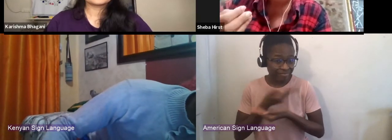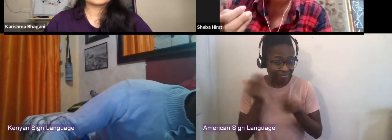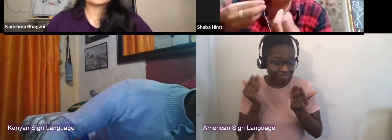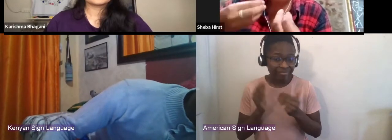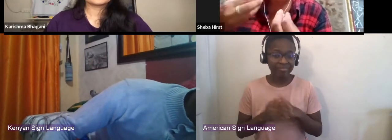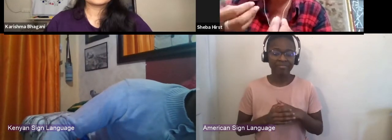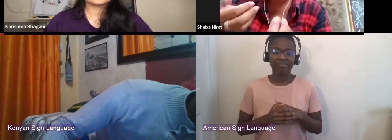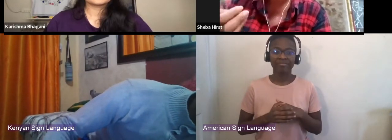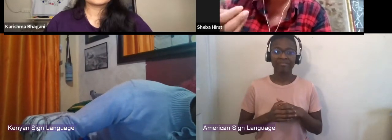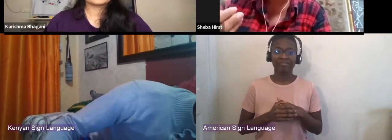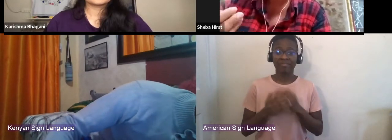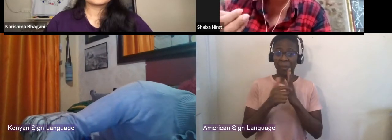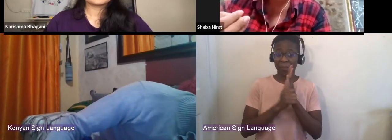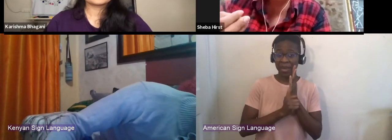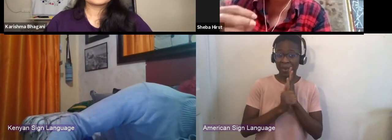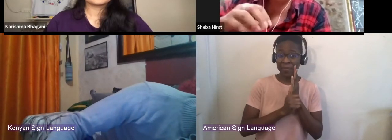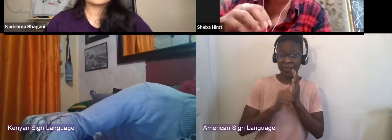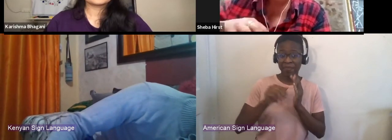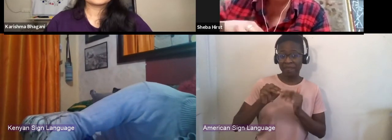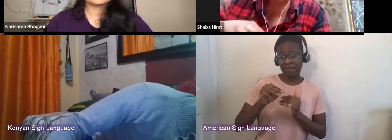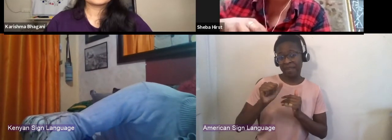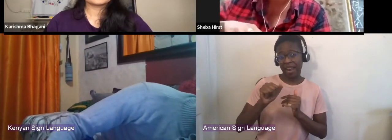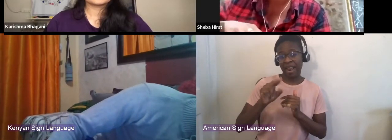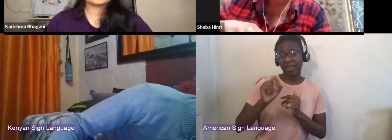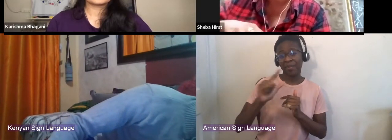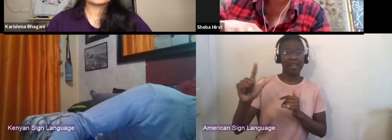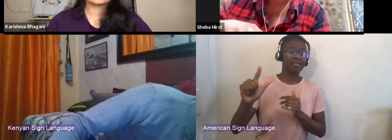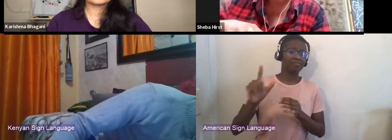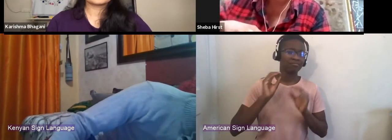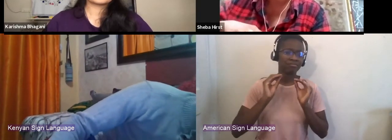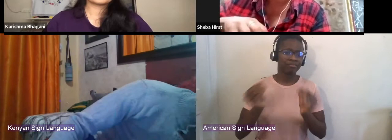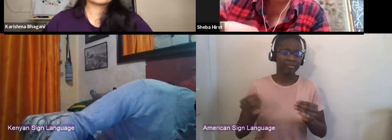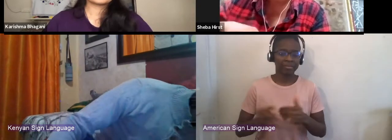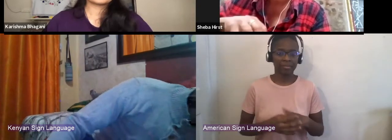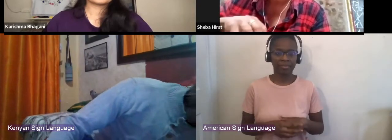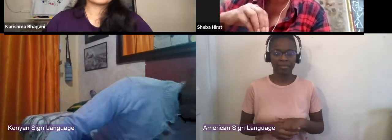of your own lived experiences. Once again, especially in this context where